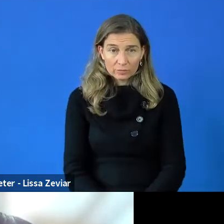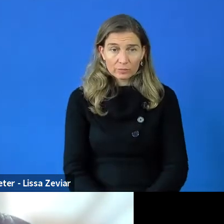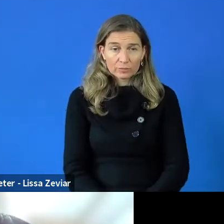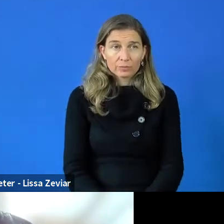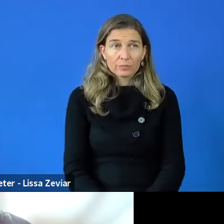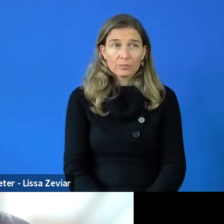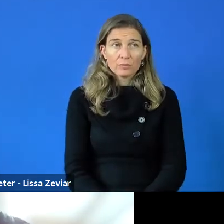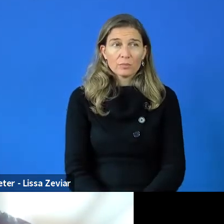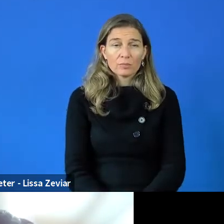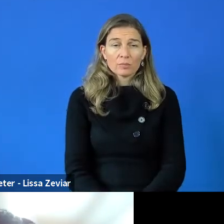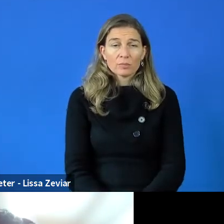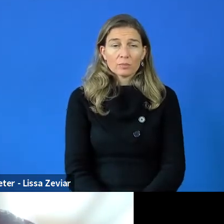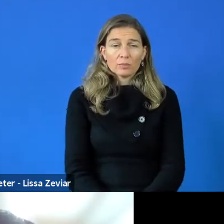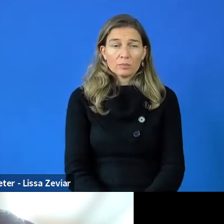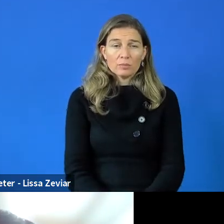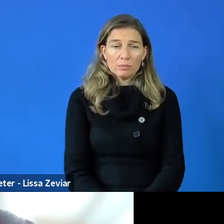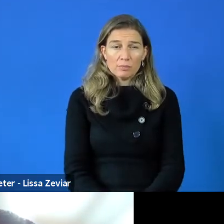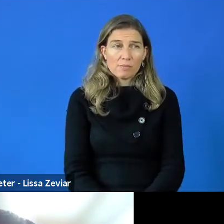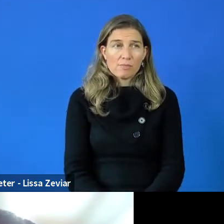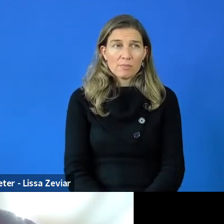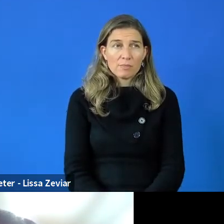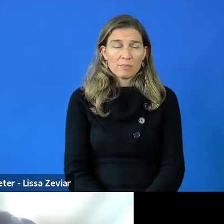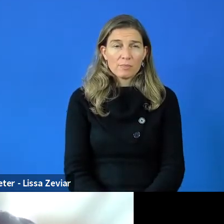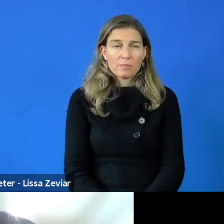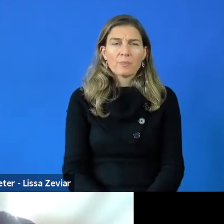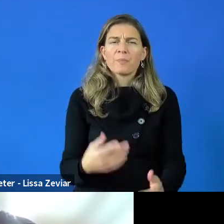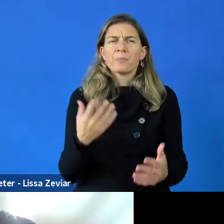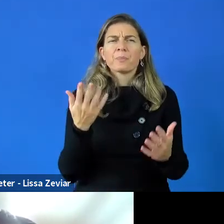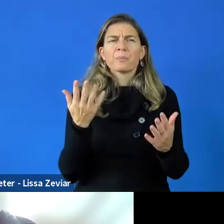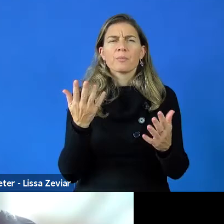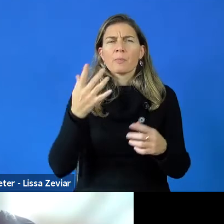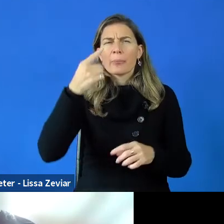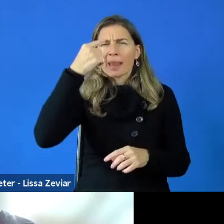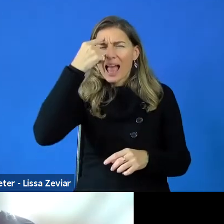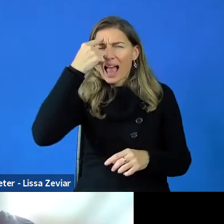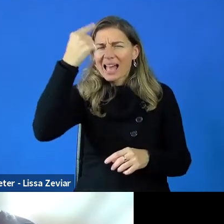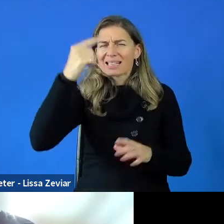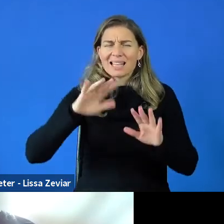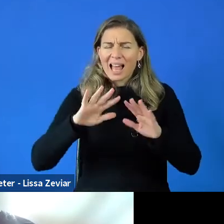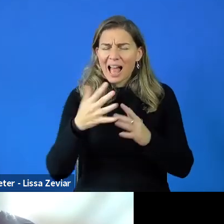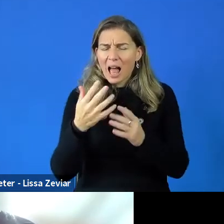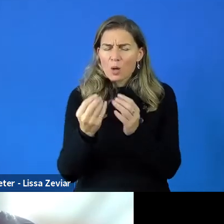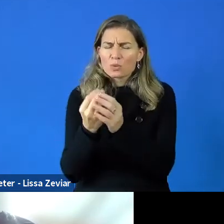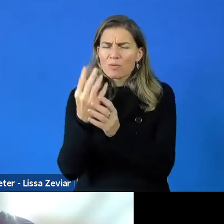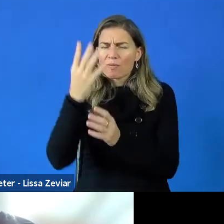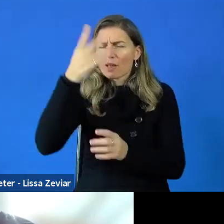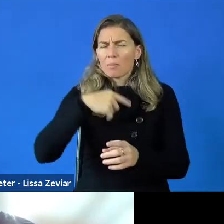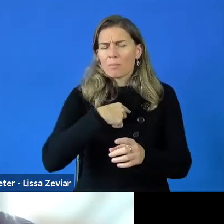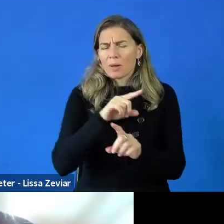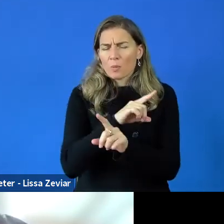I am not going into developing the idea. But it might be better, because it is too much information,